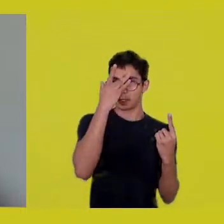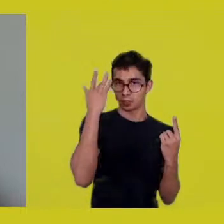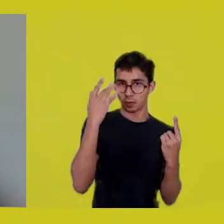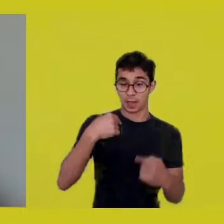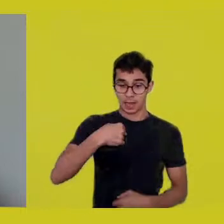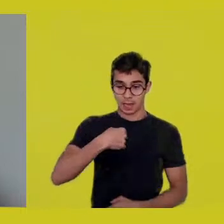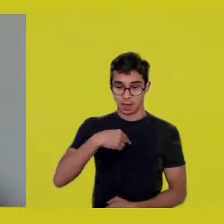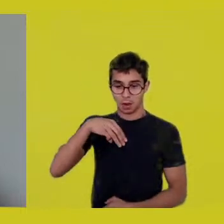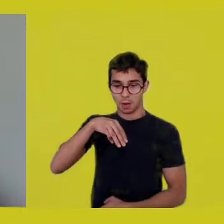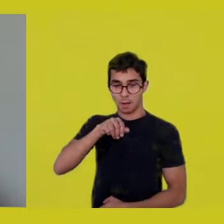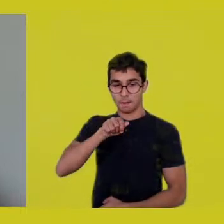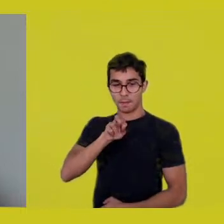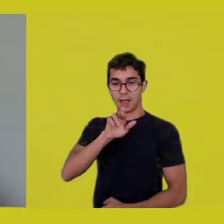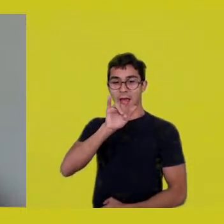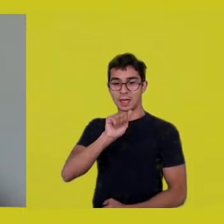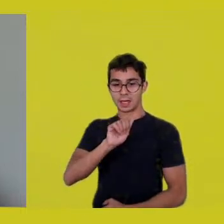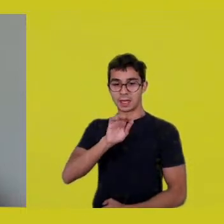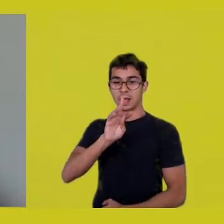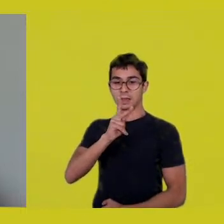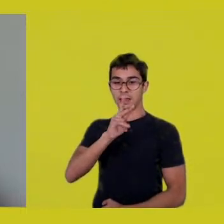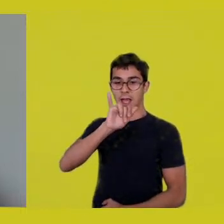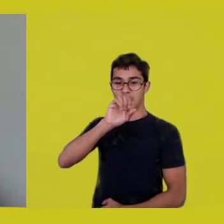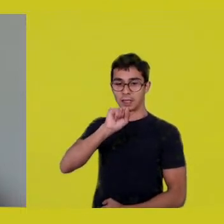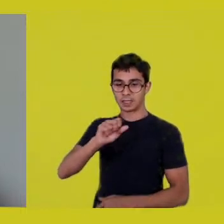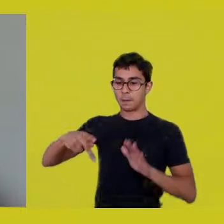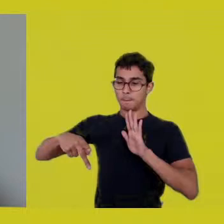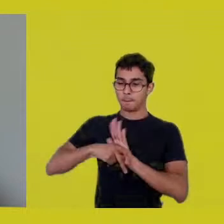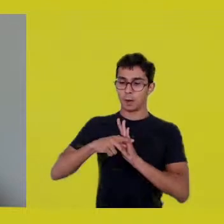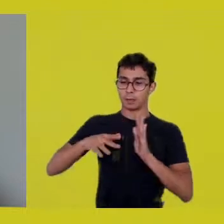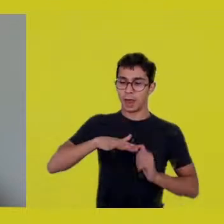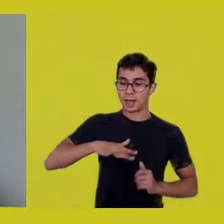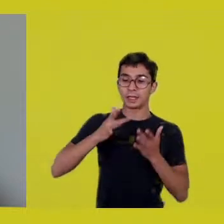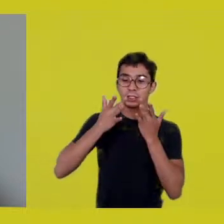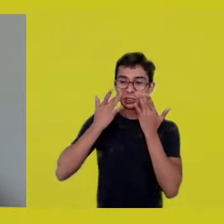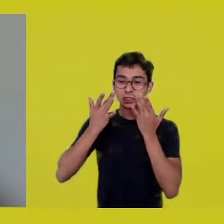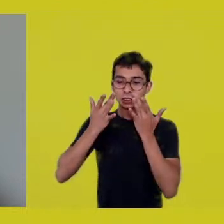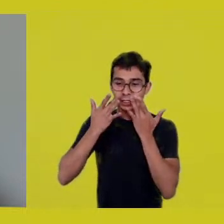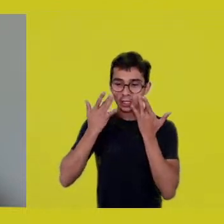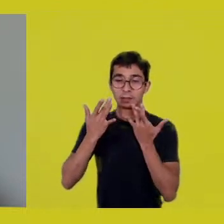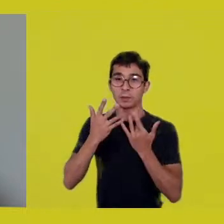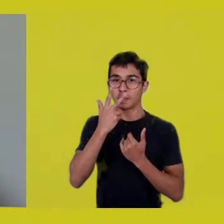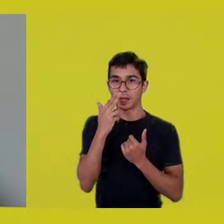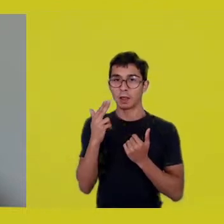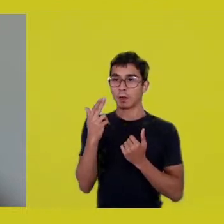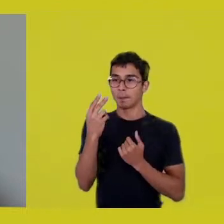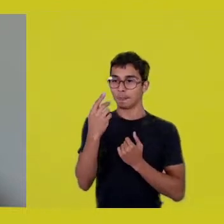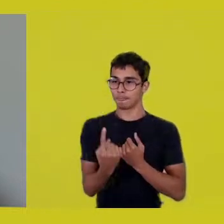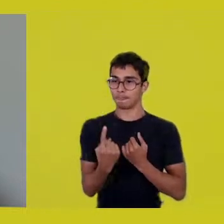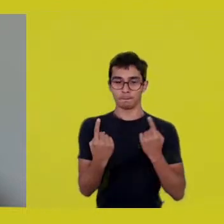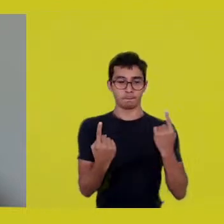that seems to define me - and if we don’t blow up also the cocoons of art